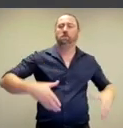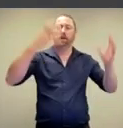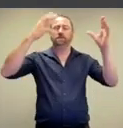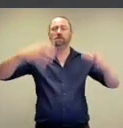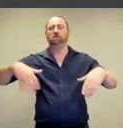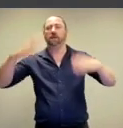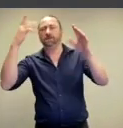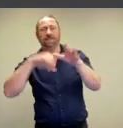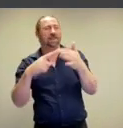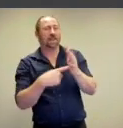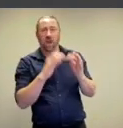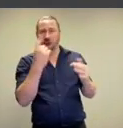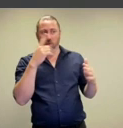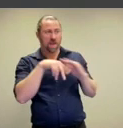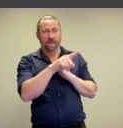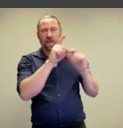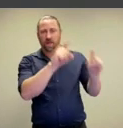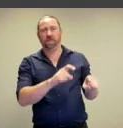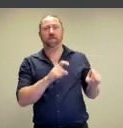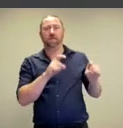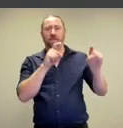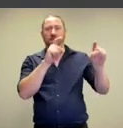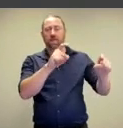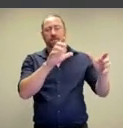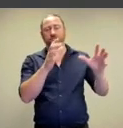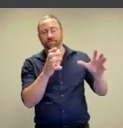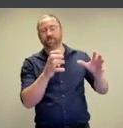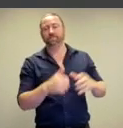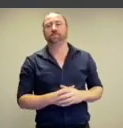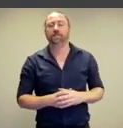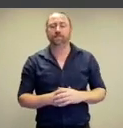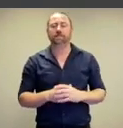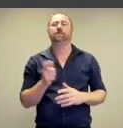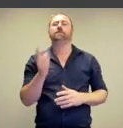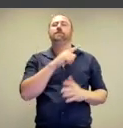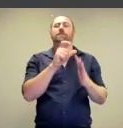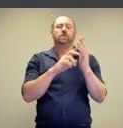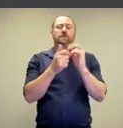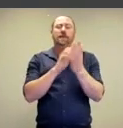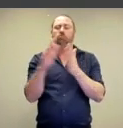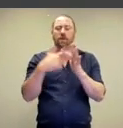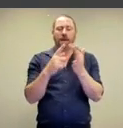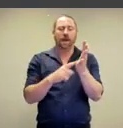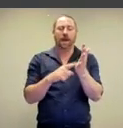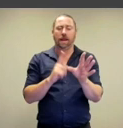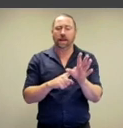shapes of these abandoned buildings.